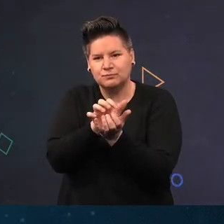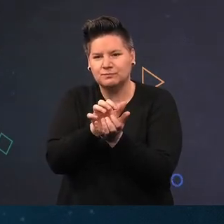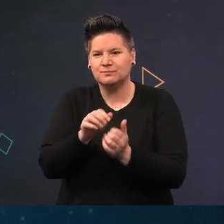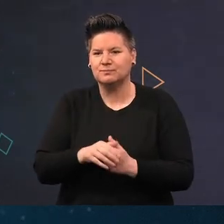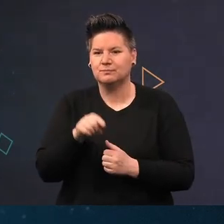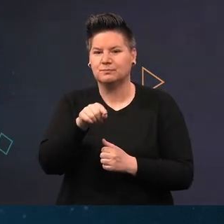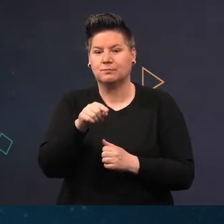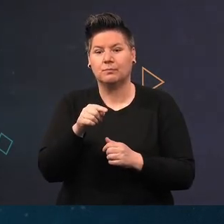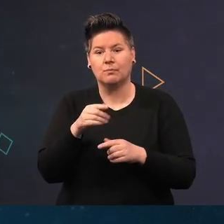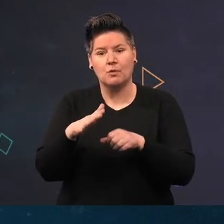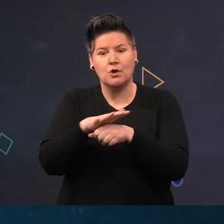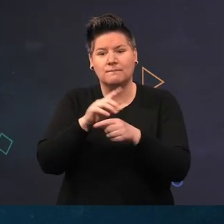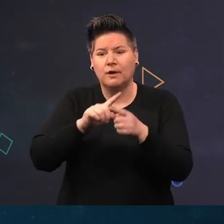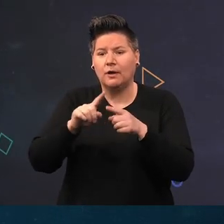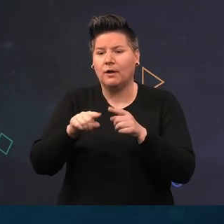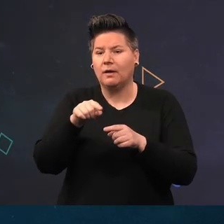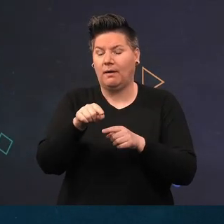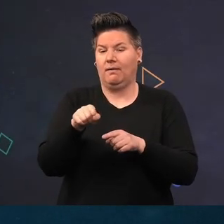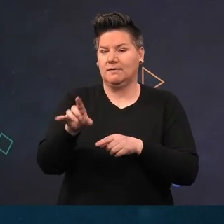and that's thought to offer it some protection from starfish.